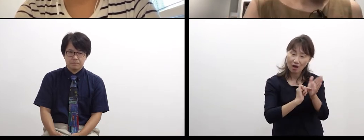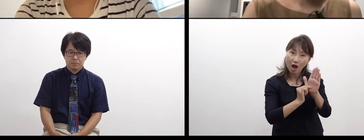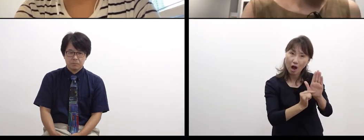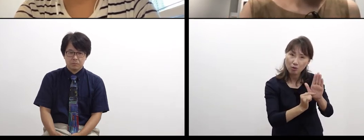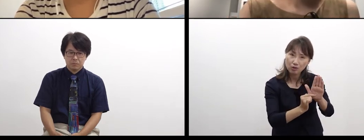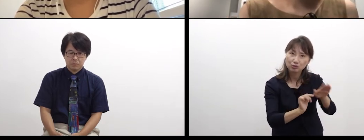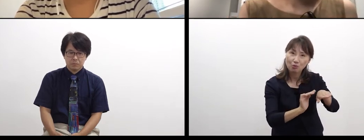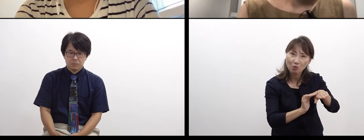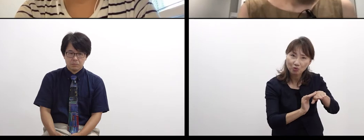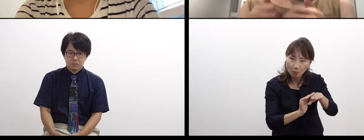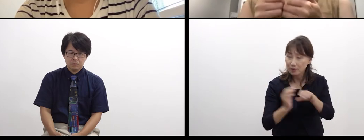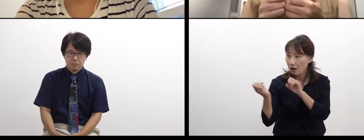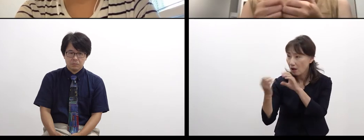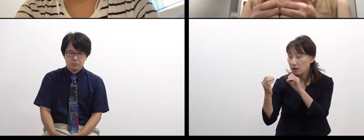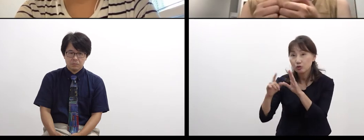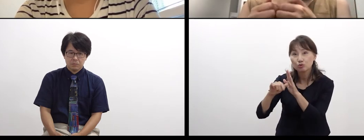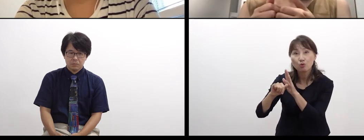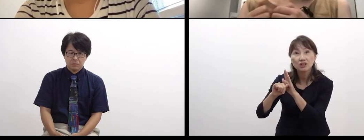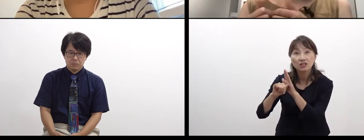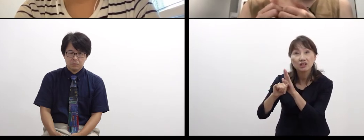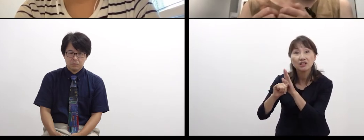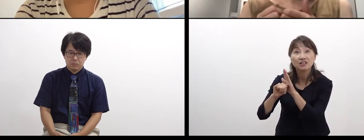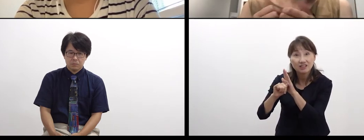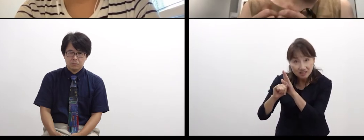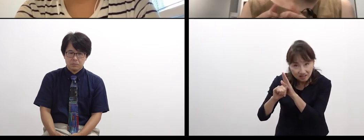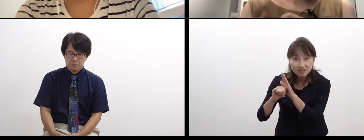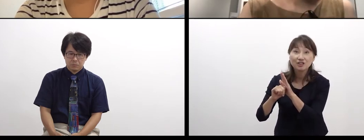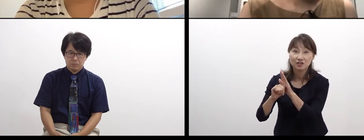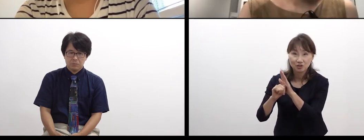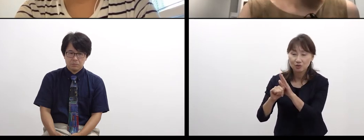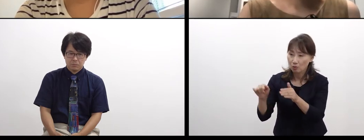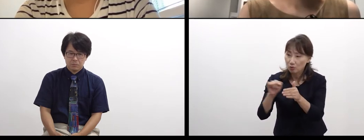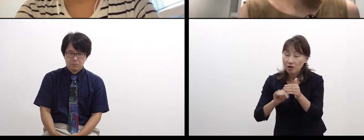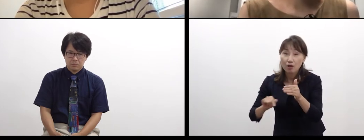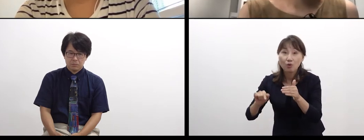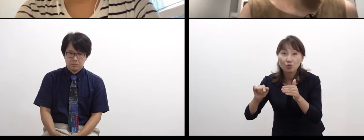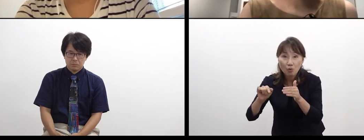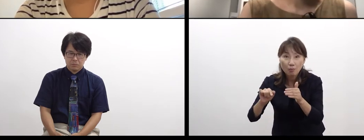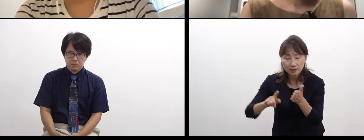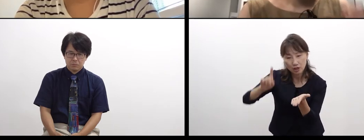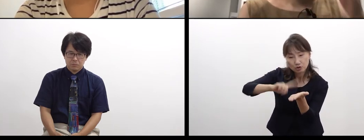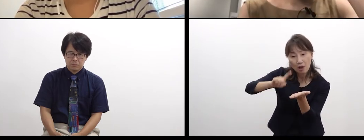than when we talk,